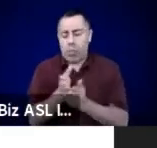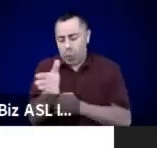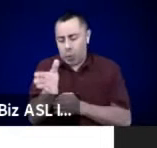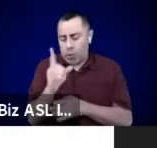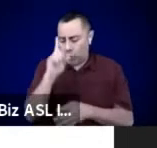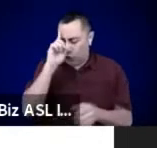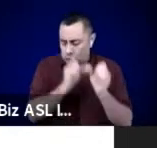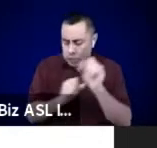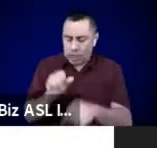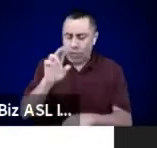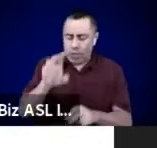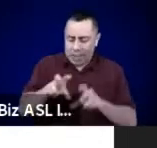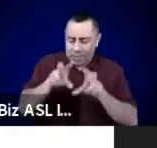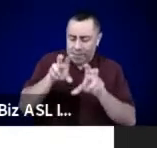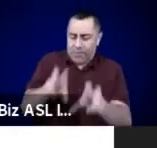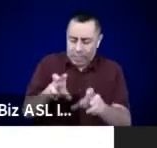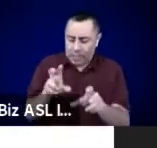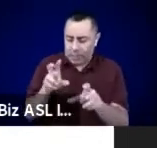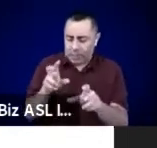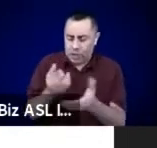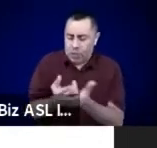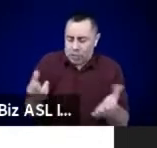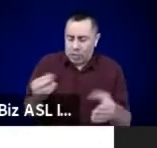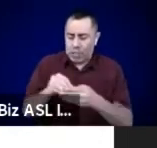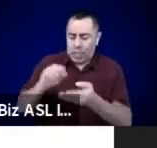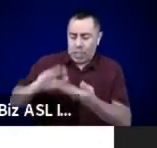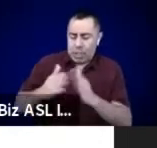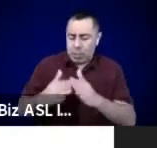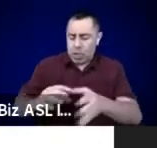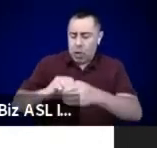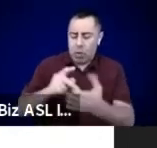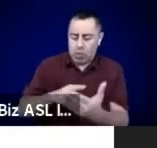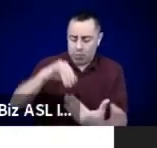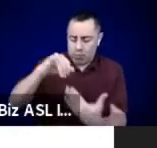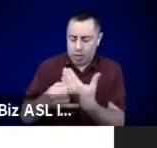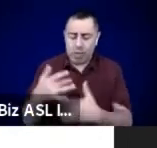We allow forgiveness transmuted and transmitted through this breath. This rhythm.